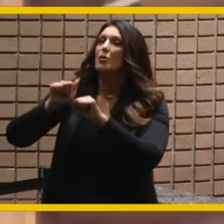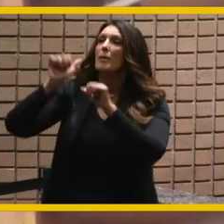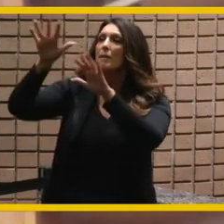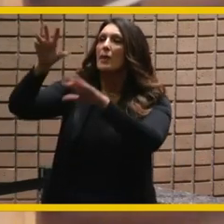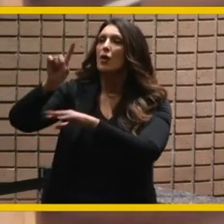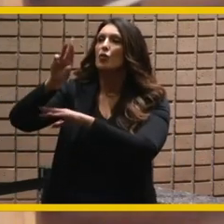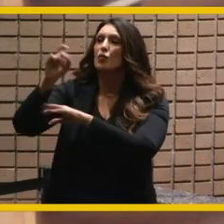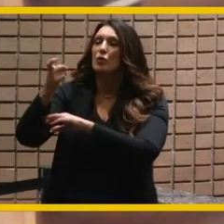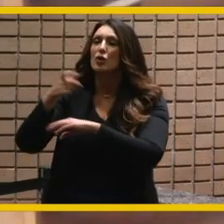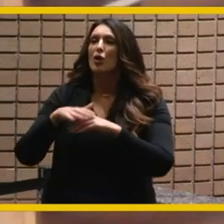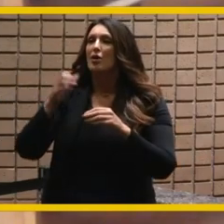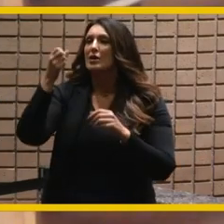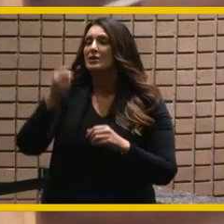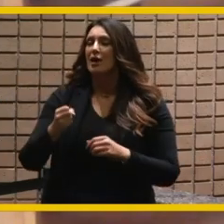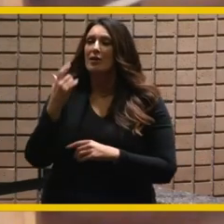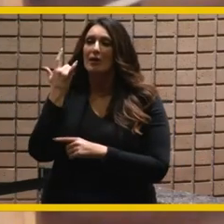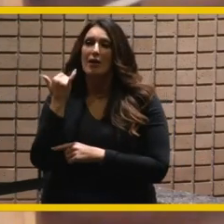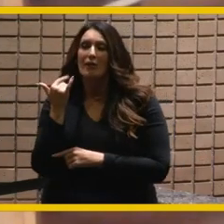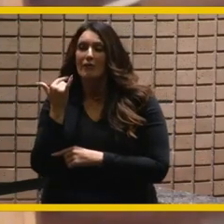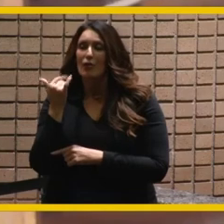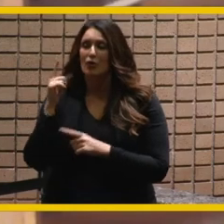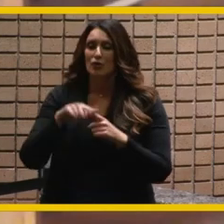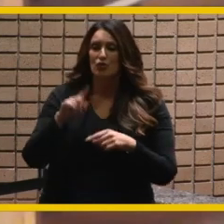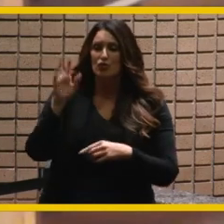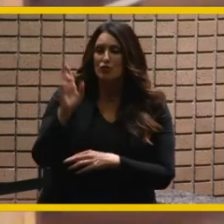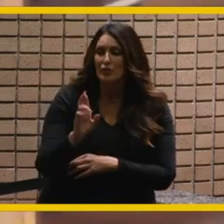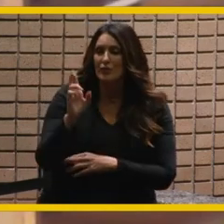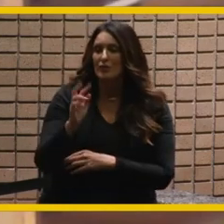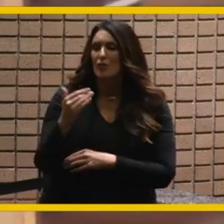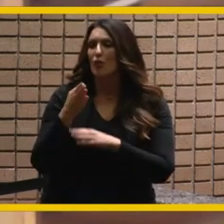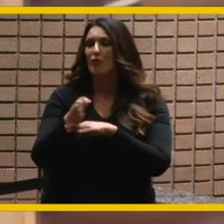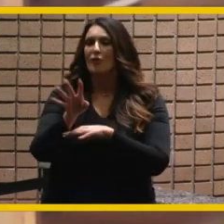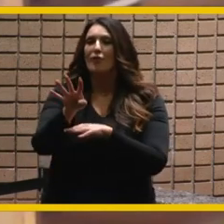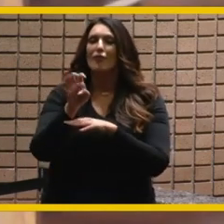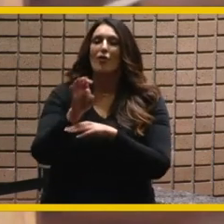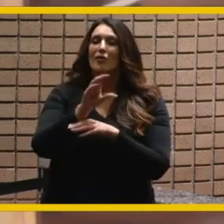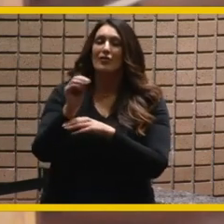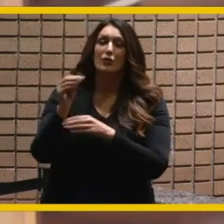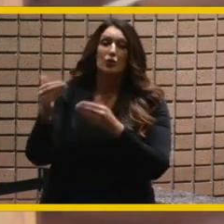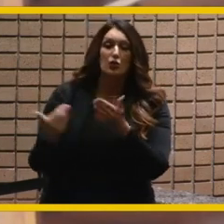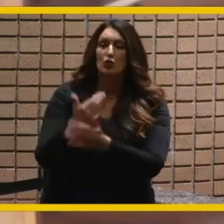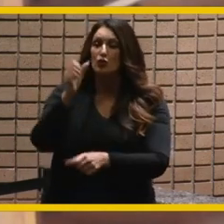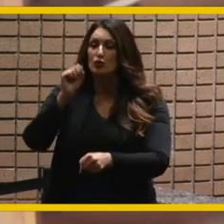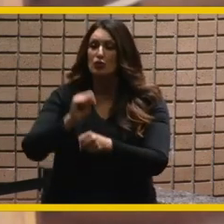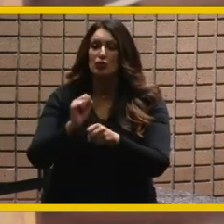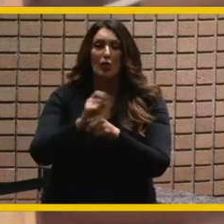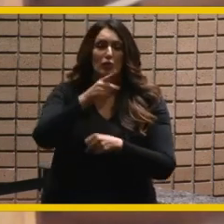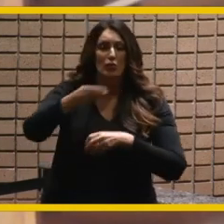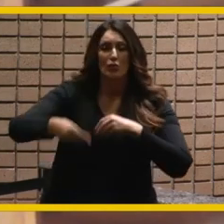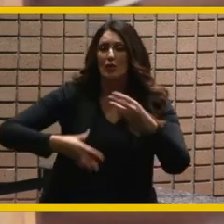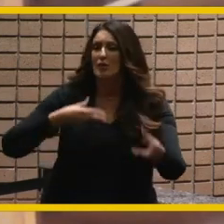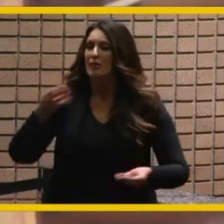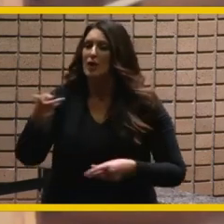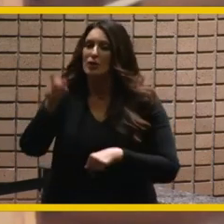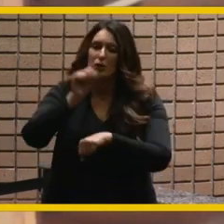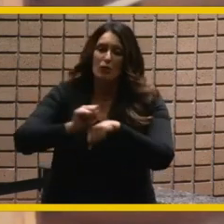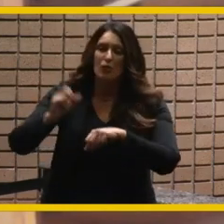headquarters to riverside along with over 450 new jobs to finally putting an end to homelessness